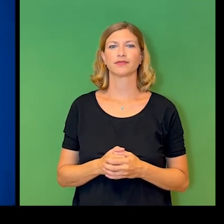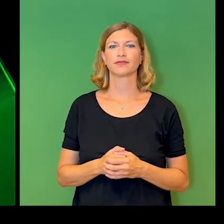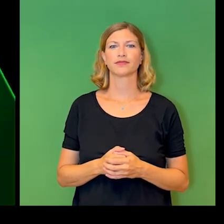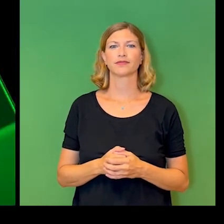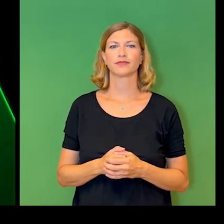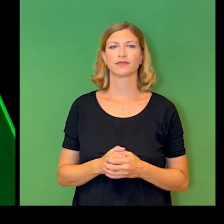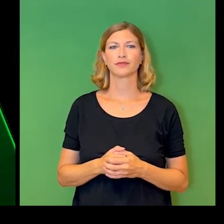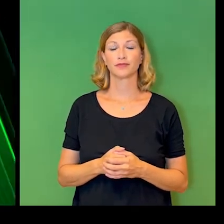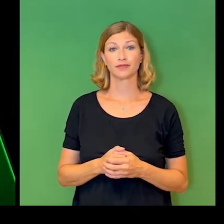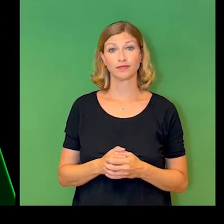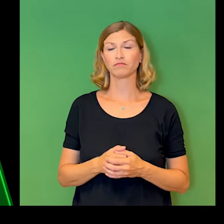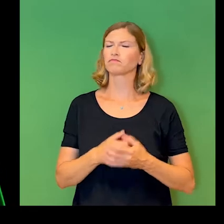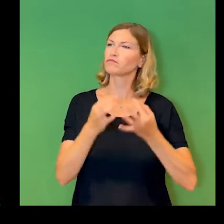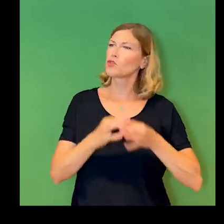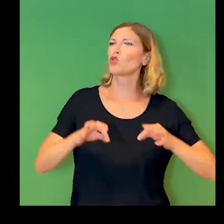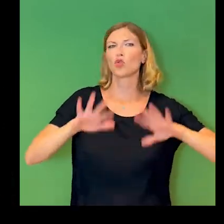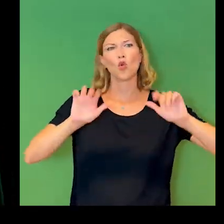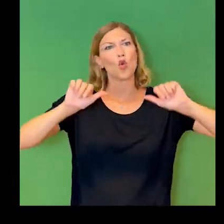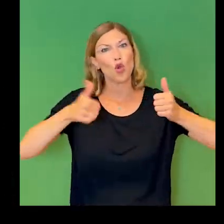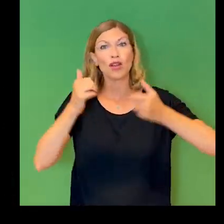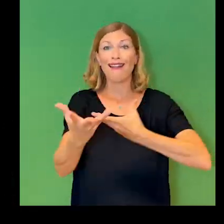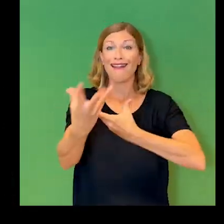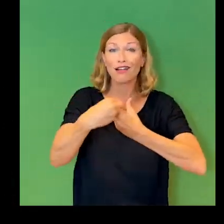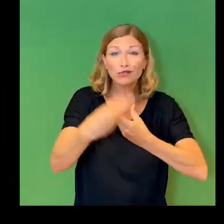The importance of including data from people